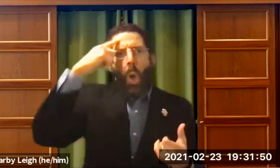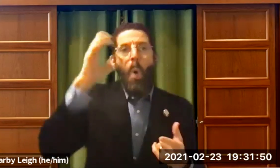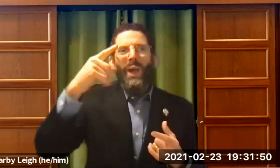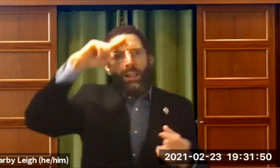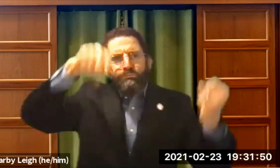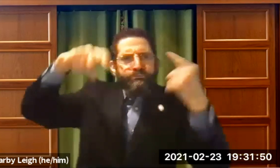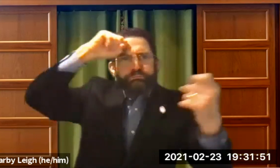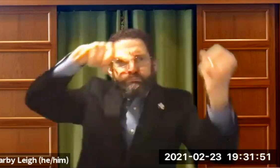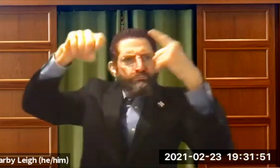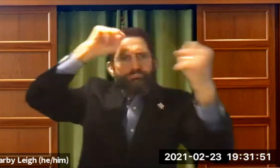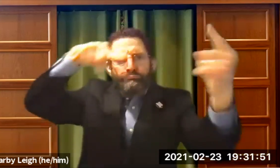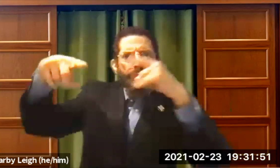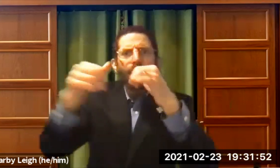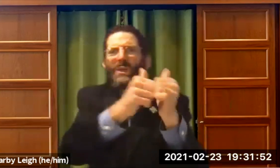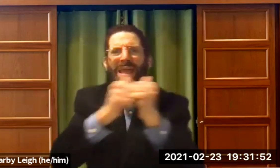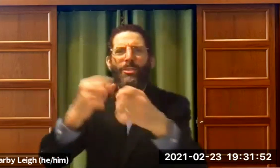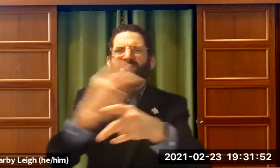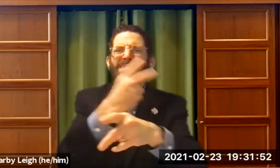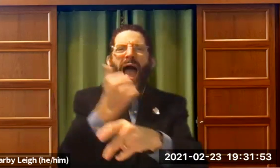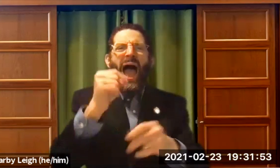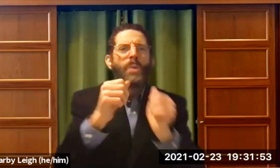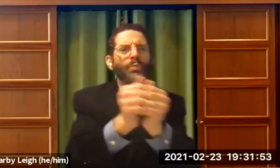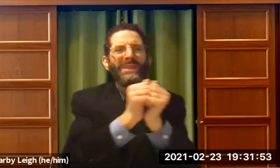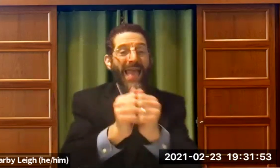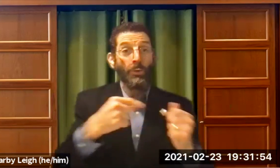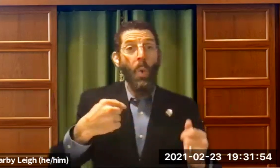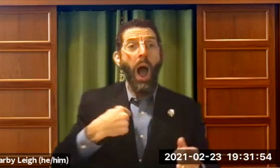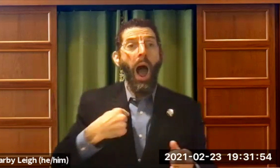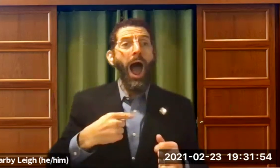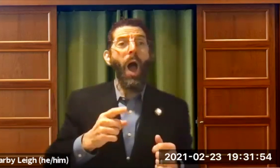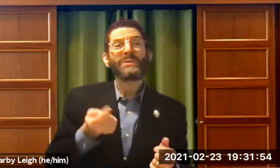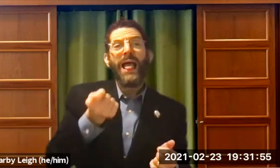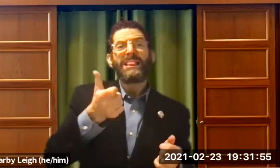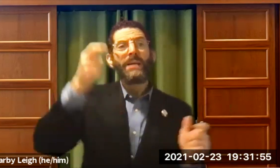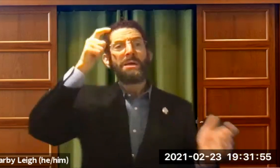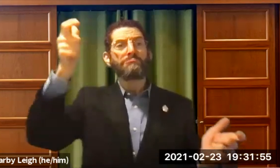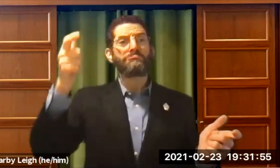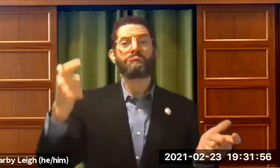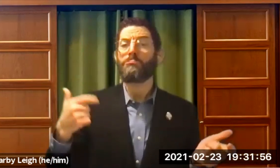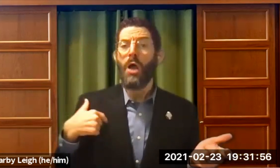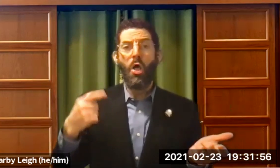Hebrew language and can teach it to other deaf people. We can brainstorm. We can figure out how to do all of this.